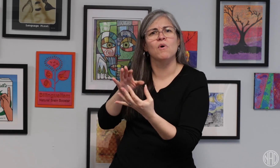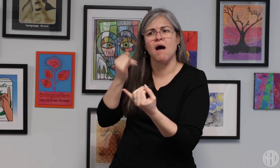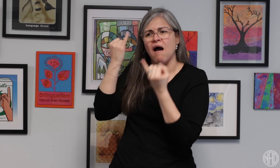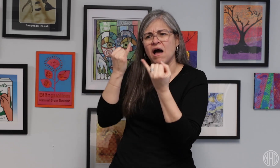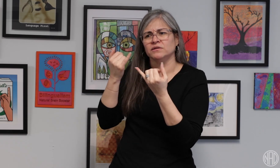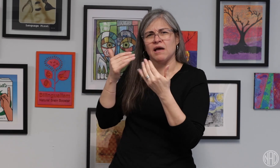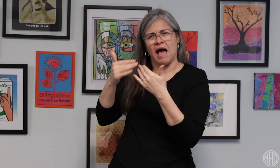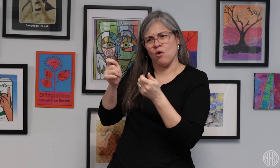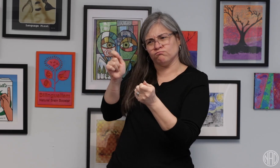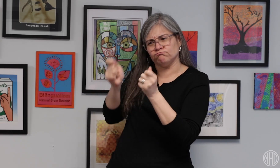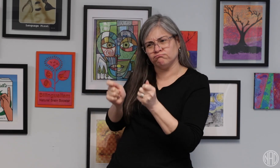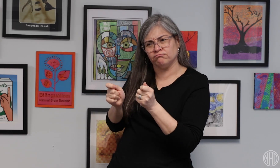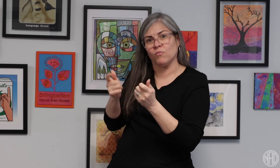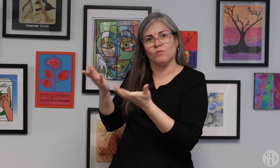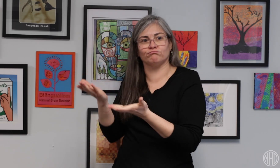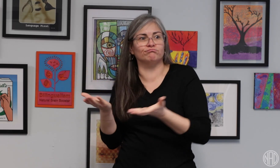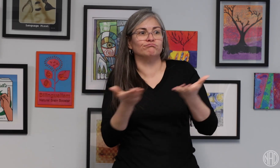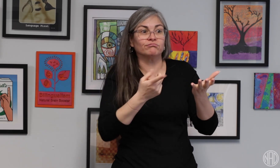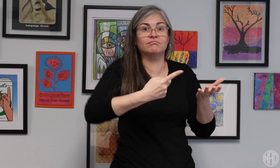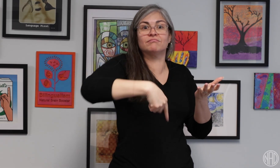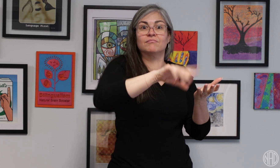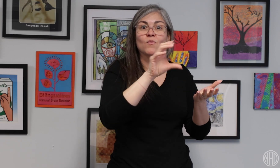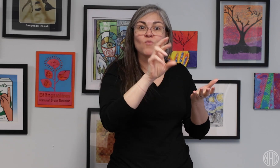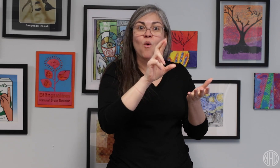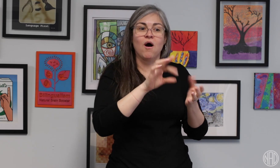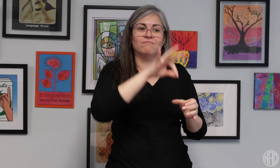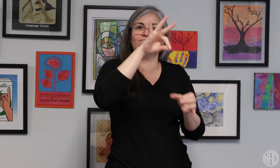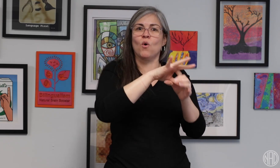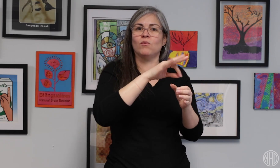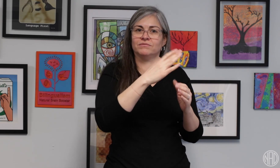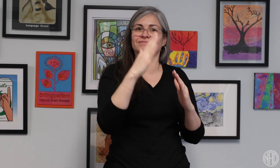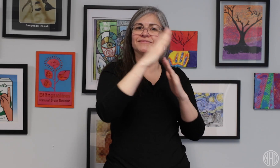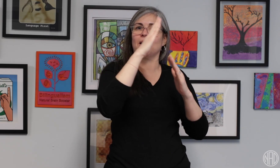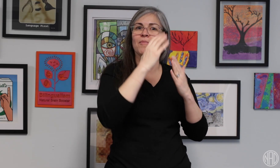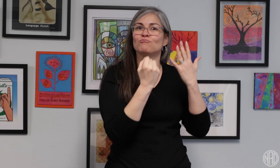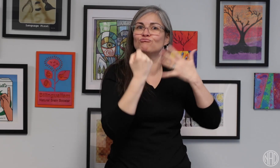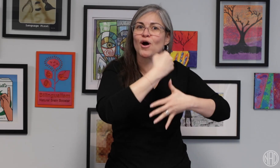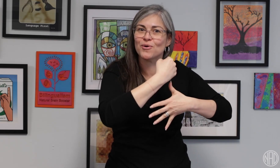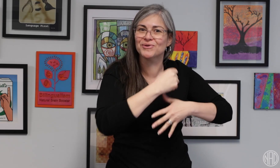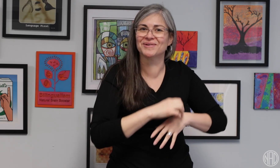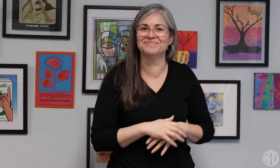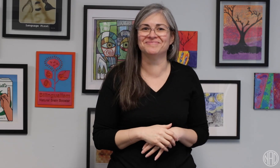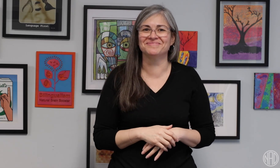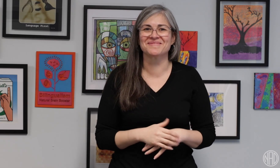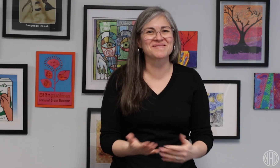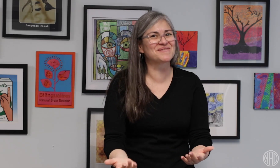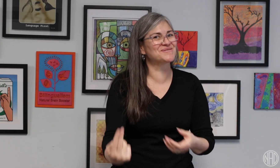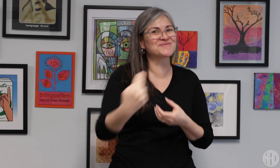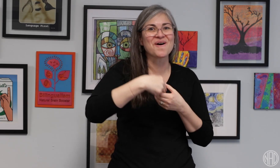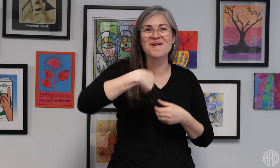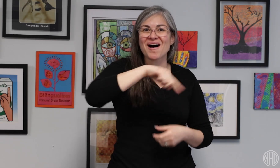on all proposals for the delegates to observe. Then during COR, the delegates will vote to select the top priorities for NAD to focus on for the next two years. Join us!